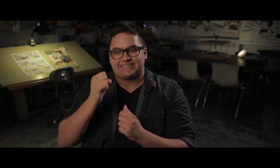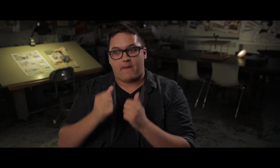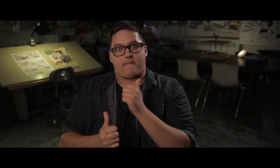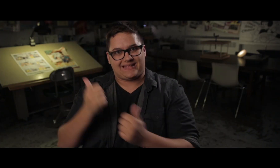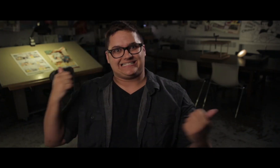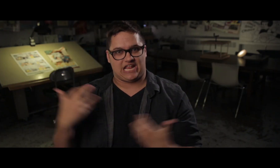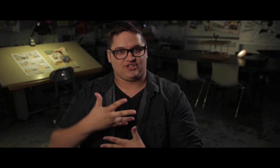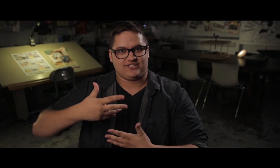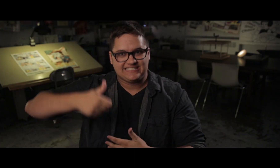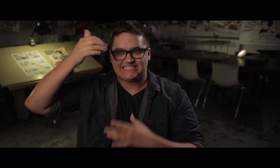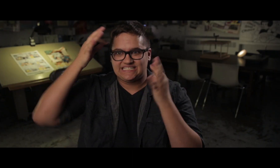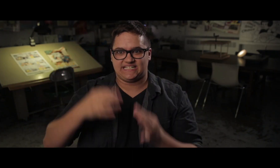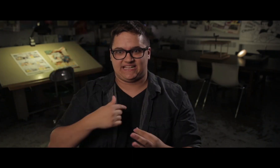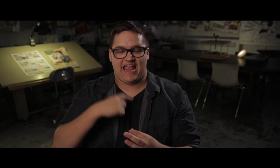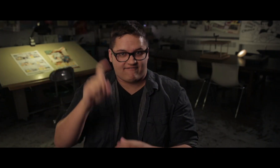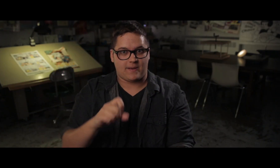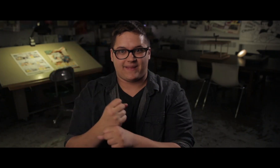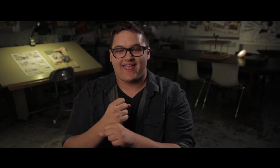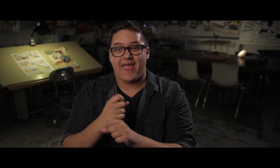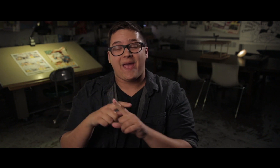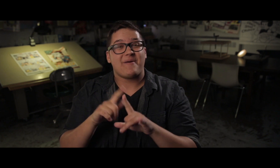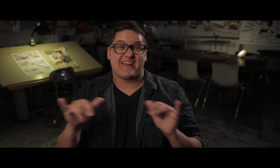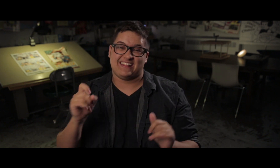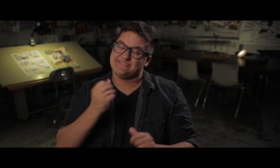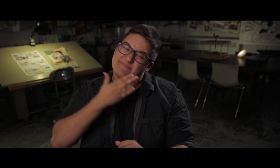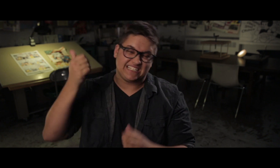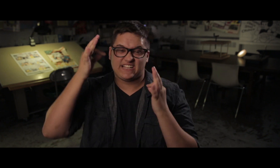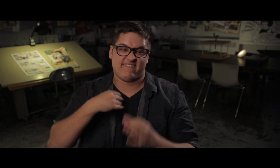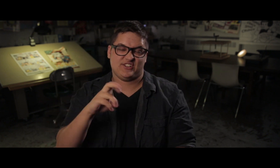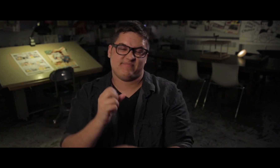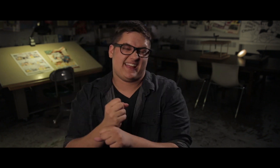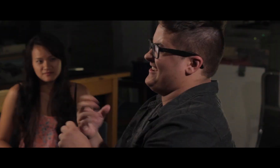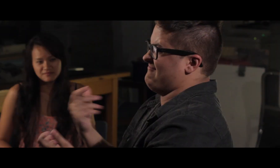It was the scariest decision I had to make. But at the same time it’s the best decision I ever made.